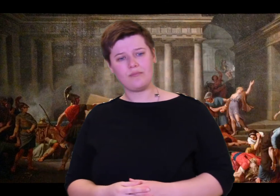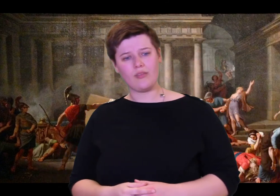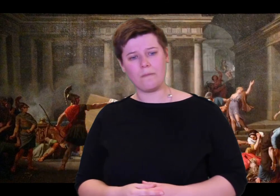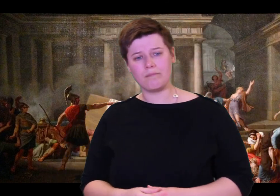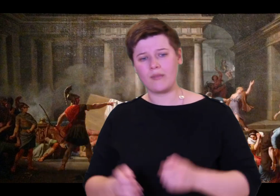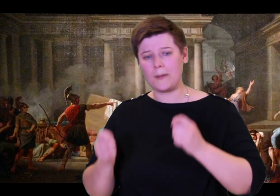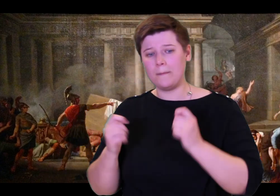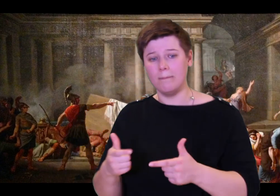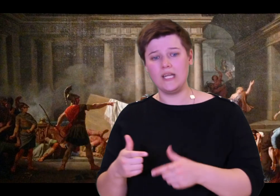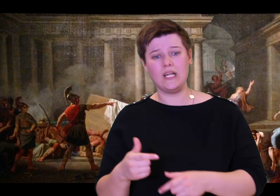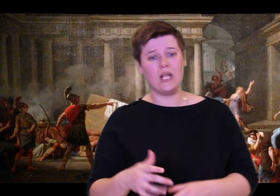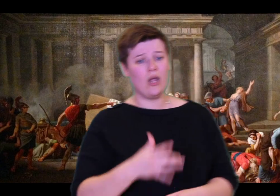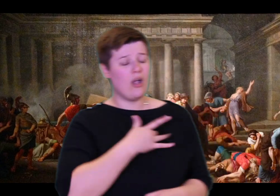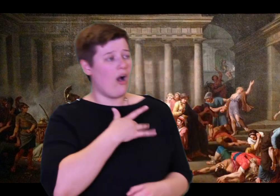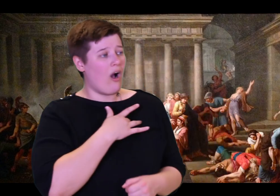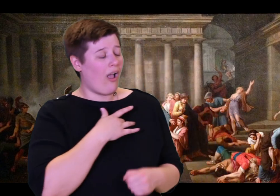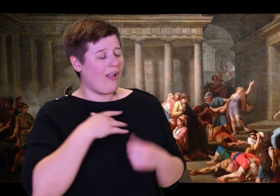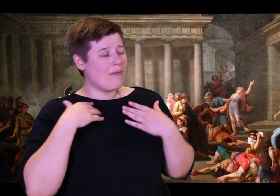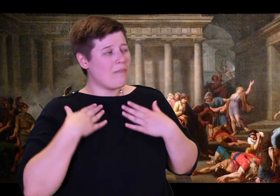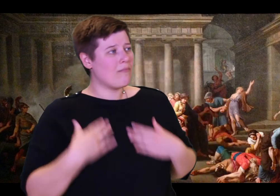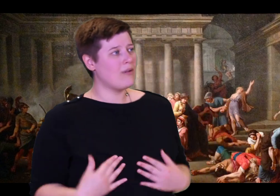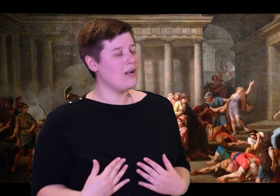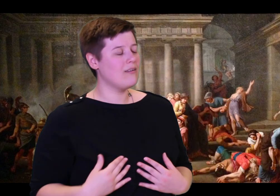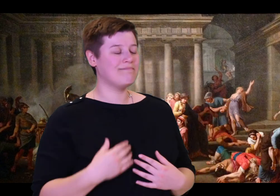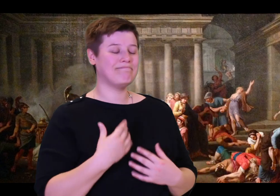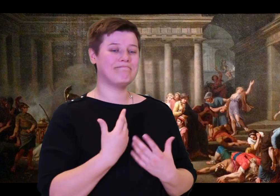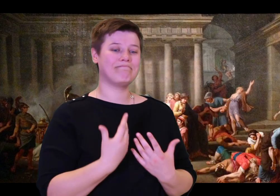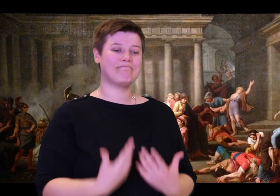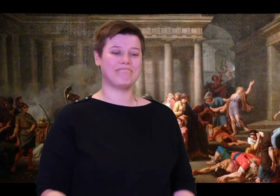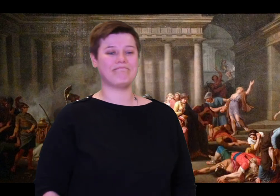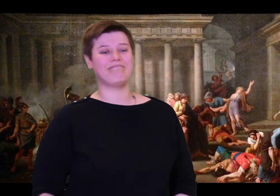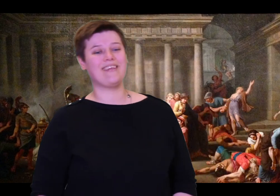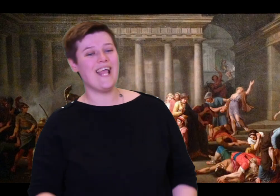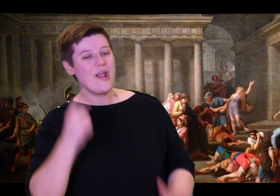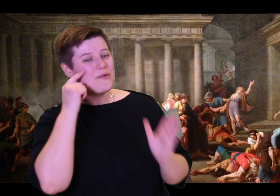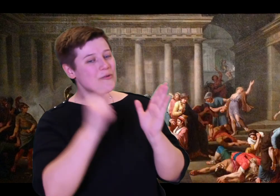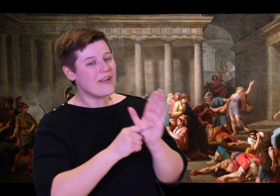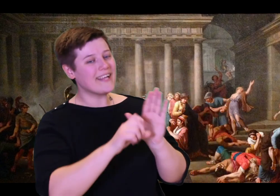do not know if someone a man has cut the olive trunk and moved my bed, or if